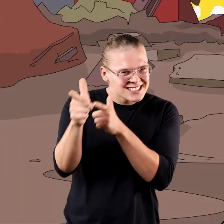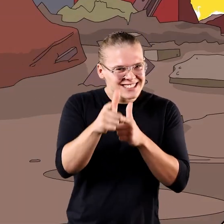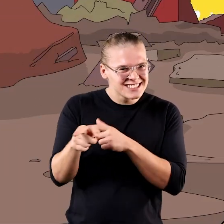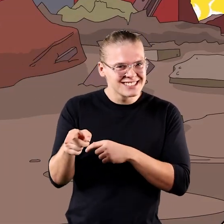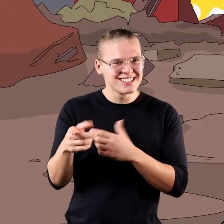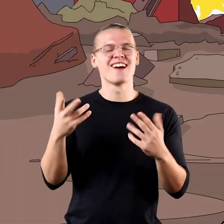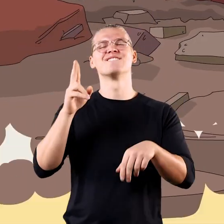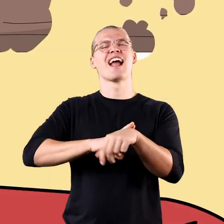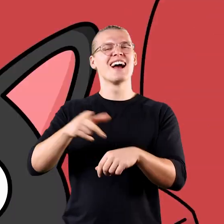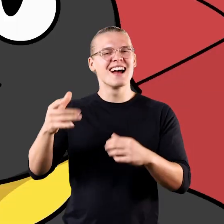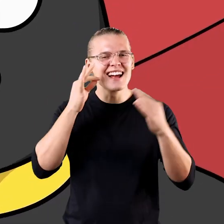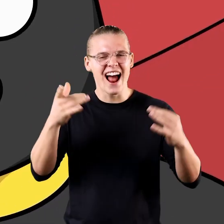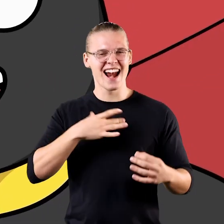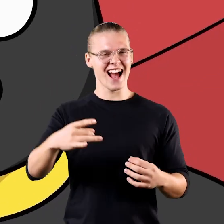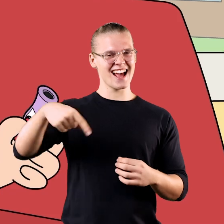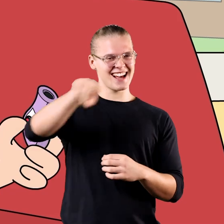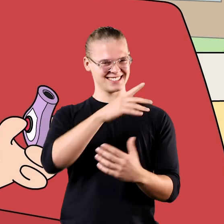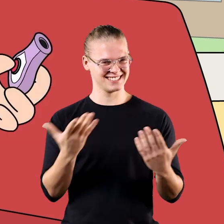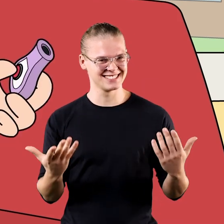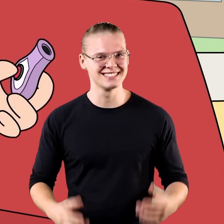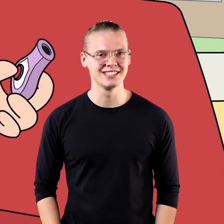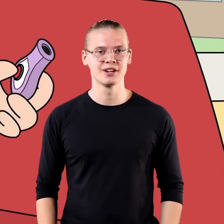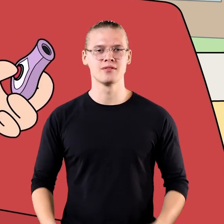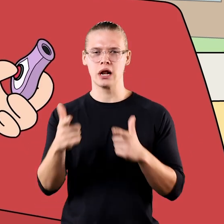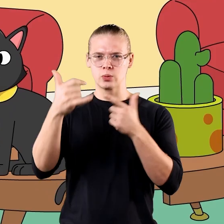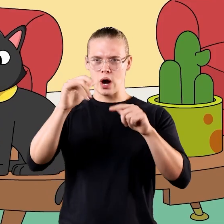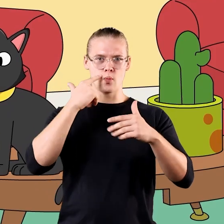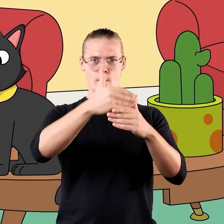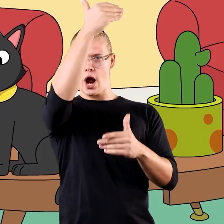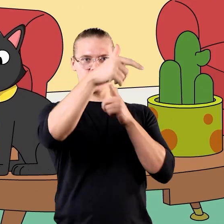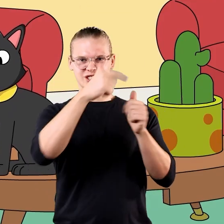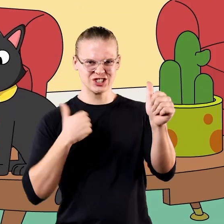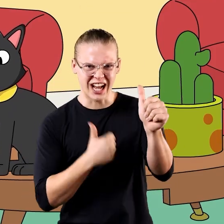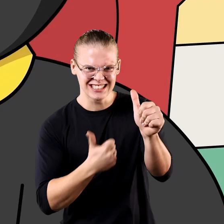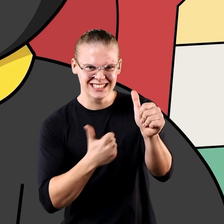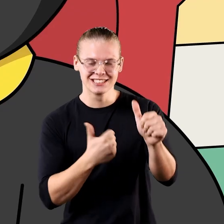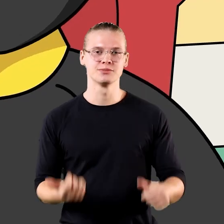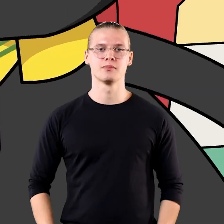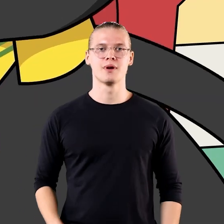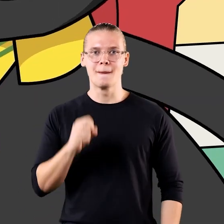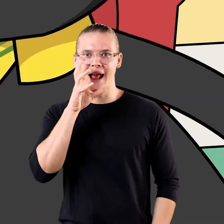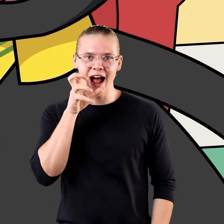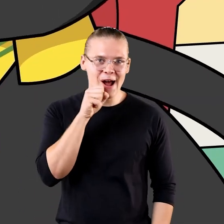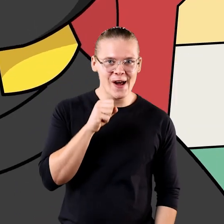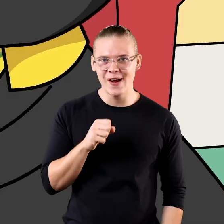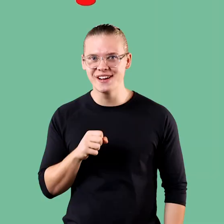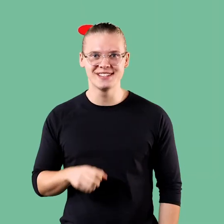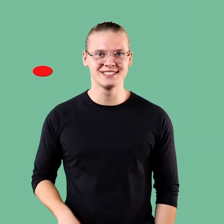You like lasers... Of course you like them, you're a cat! Here. Point the laser at the wall and I'll chase it! [meows]